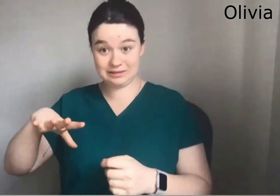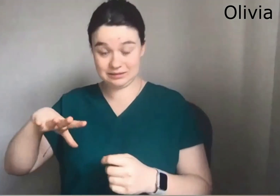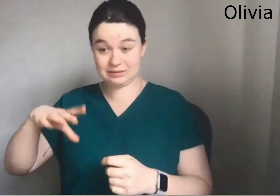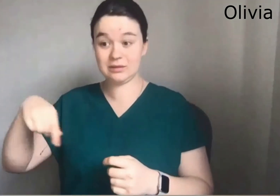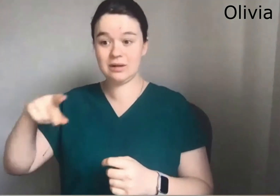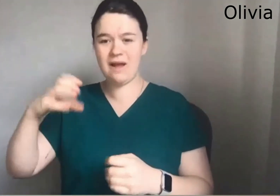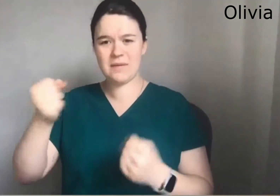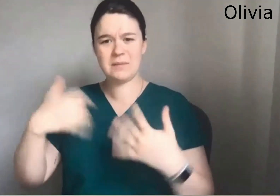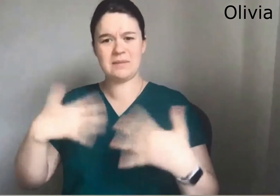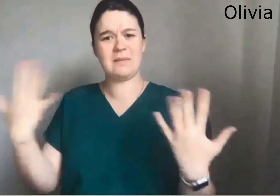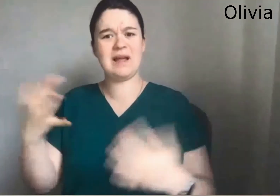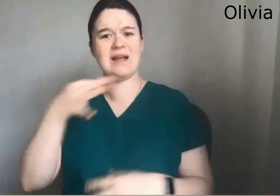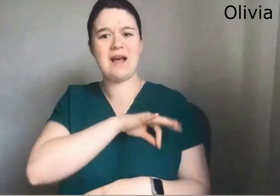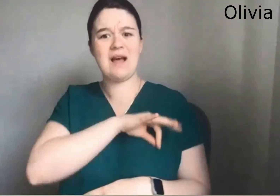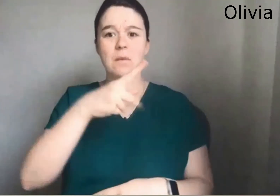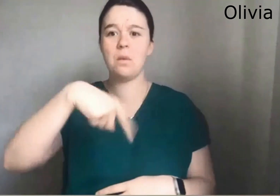Because we look at what deaf people need